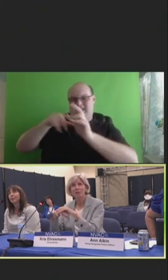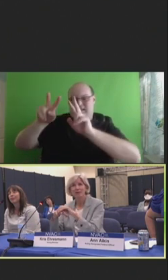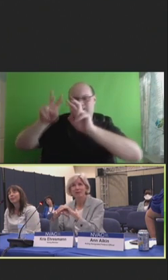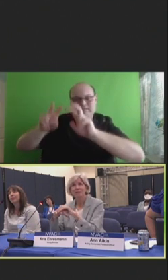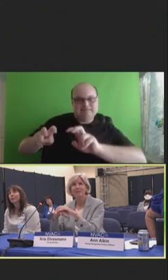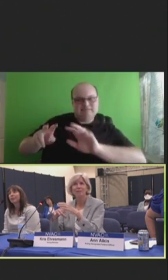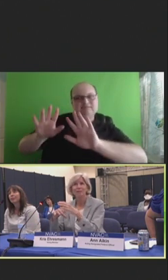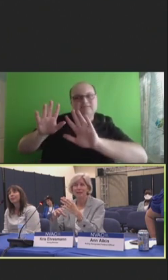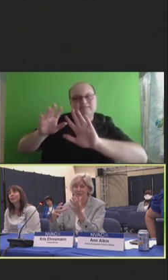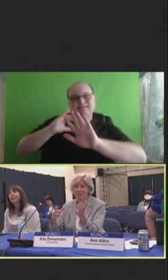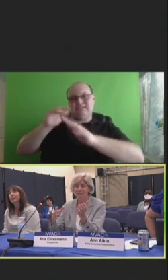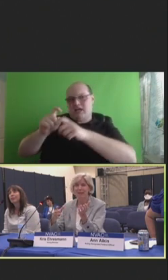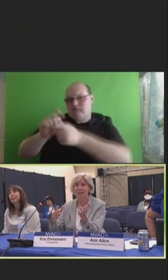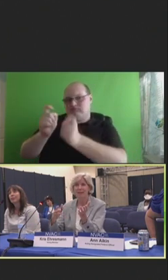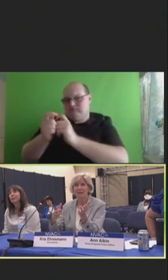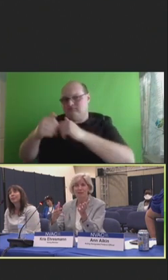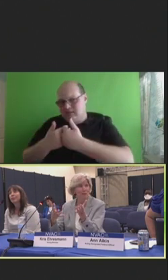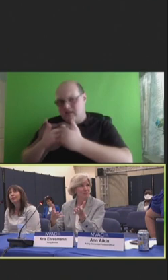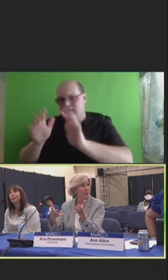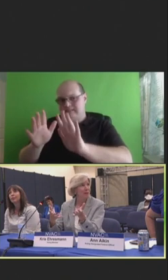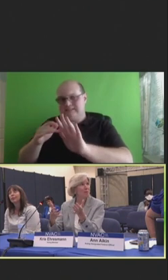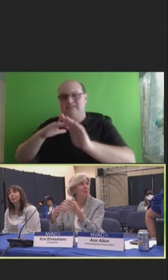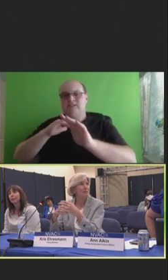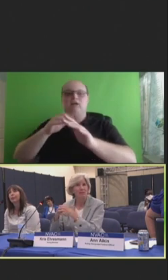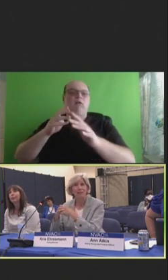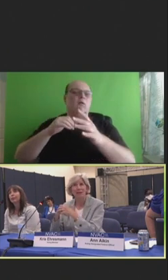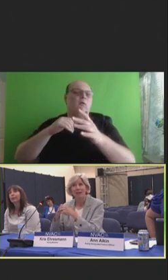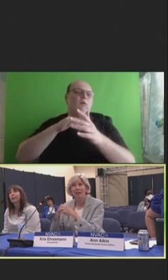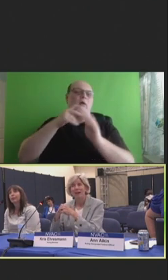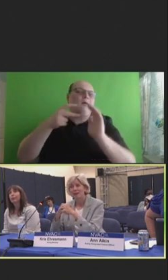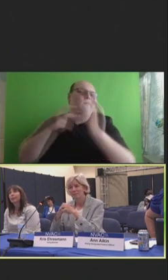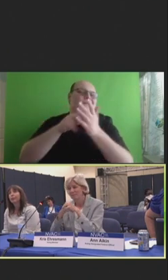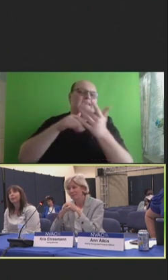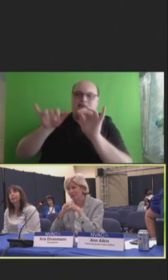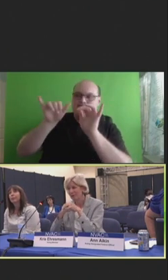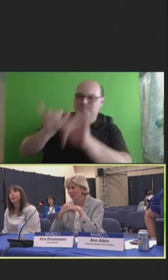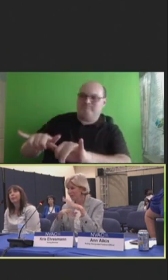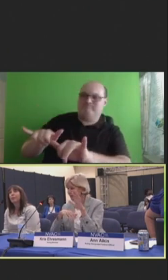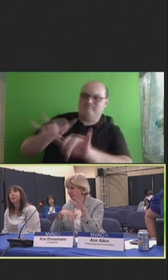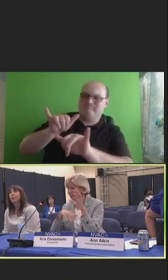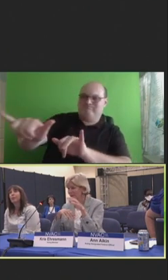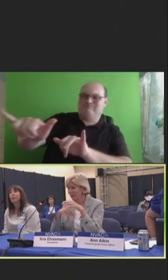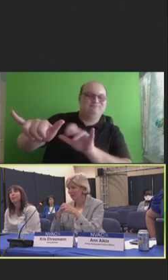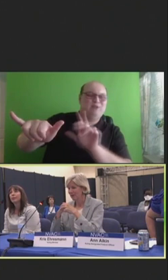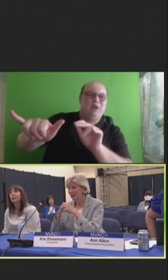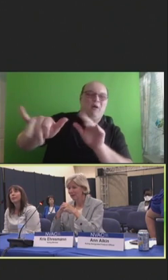That doesn't mean necessarily that there shouldn't be, but just -- I realize I don't want to